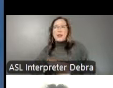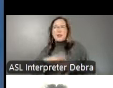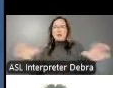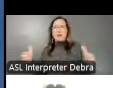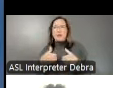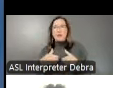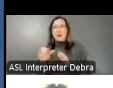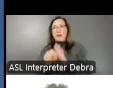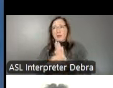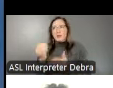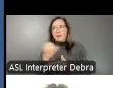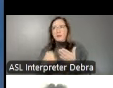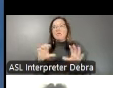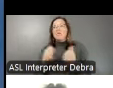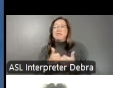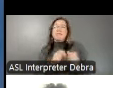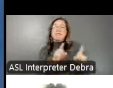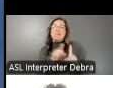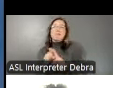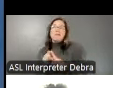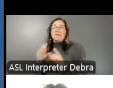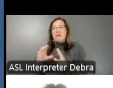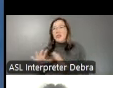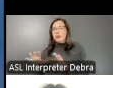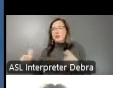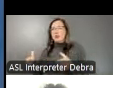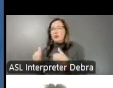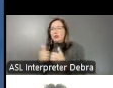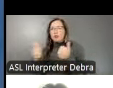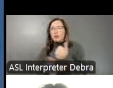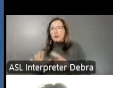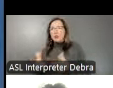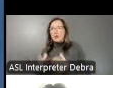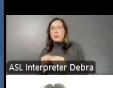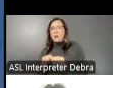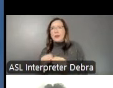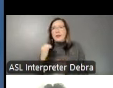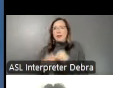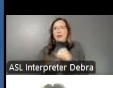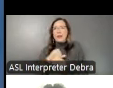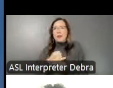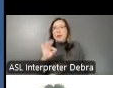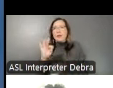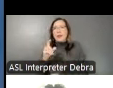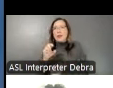the International Federation of Arts Councils and Culture Agencies, all happening in San Juan. Thank